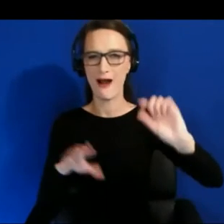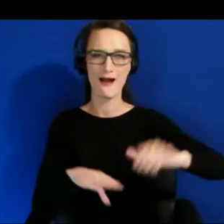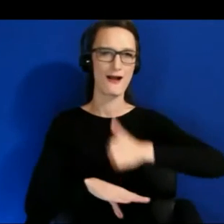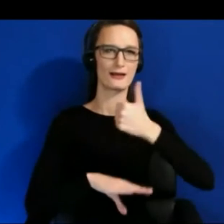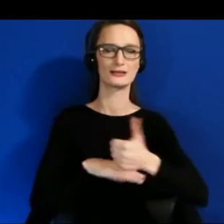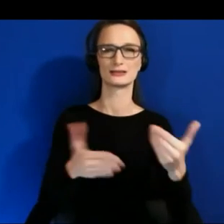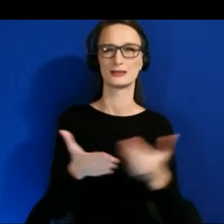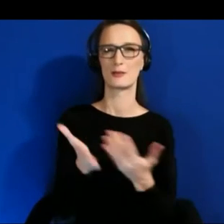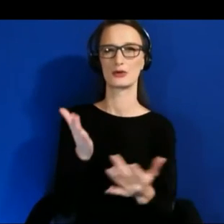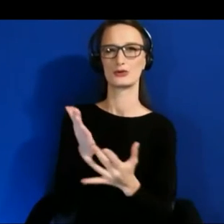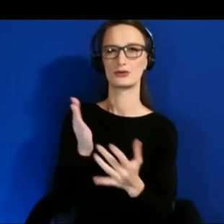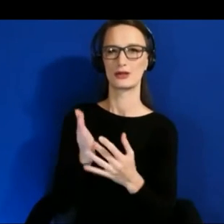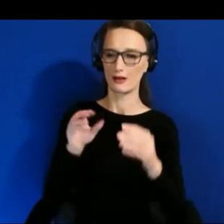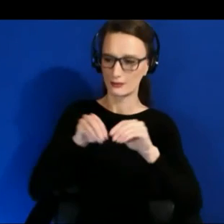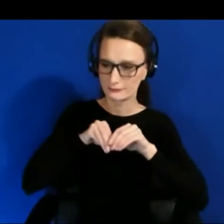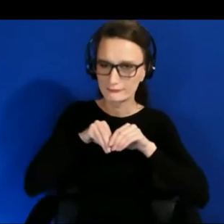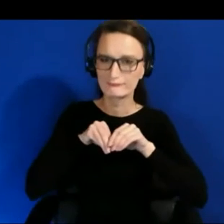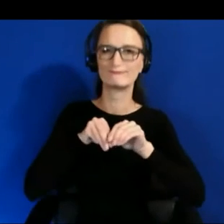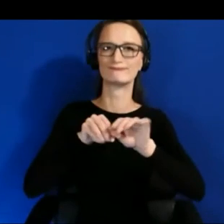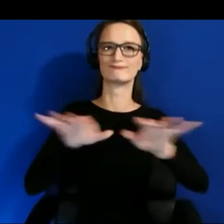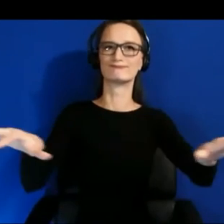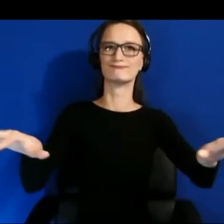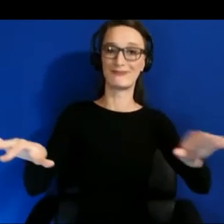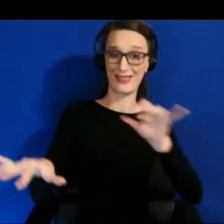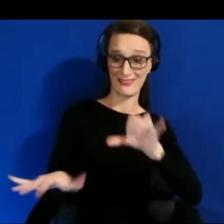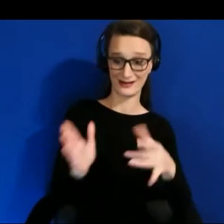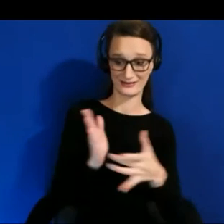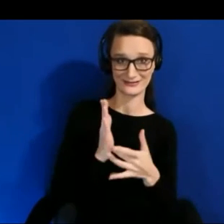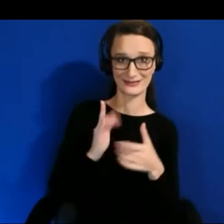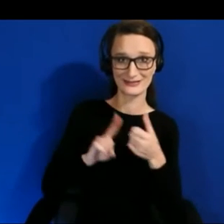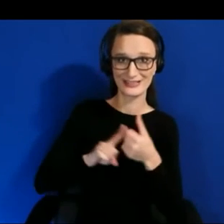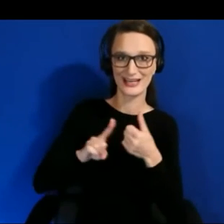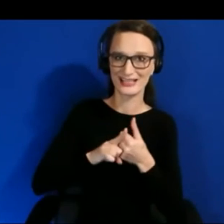built with accessibility in mind, rather than as an after thought.